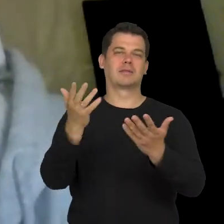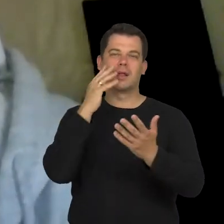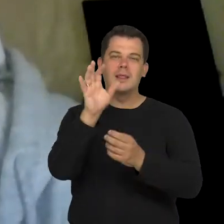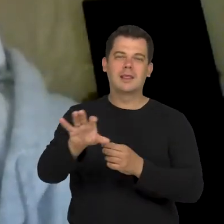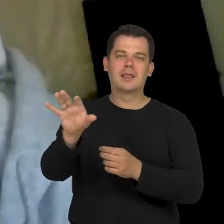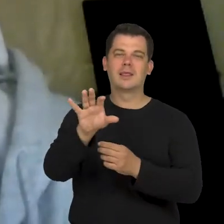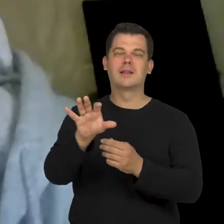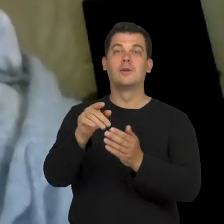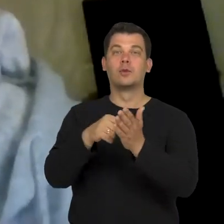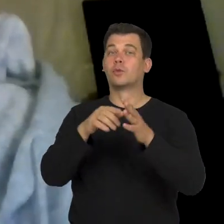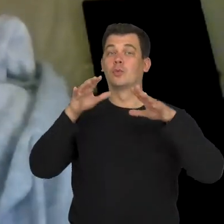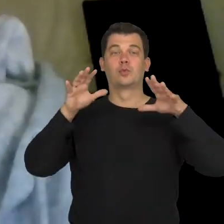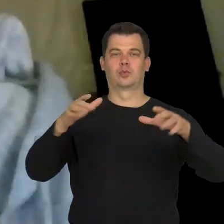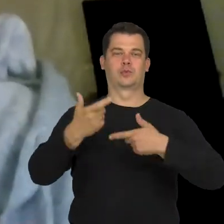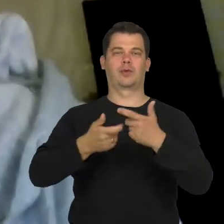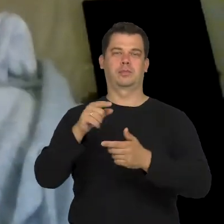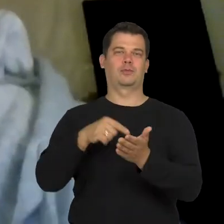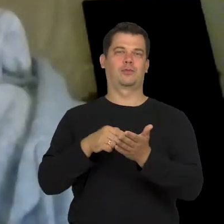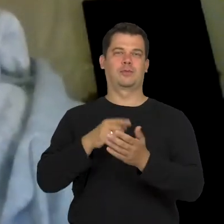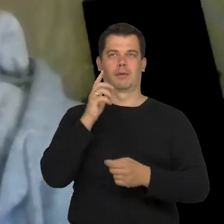because this is where its source comes from.